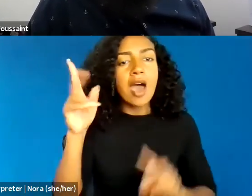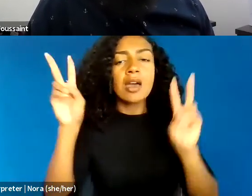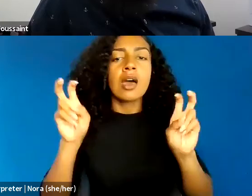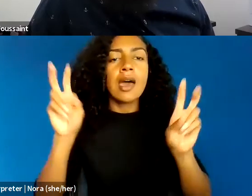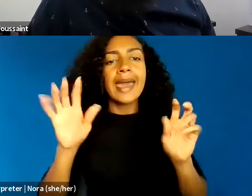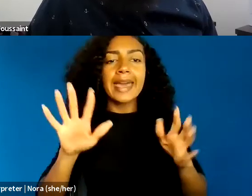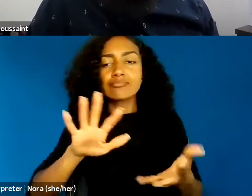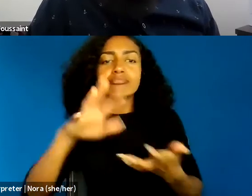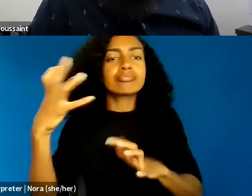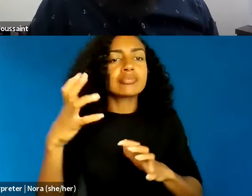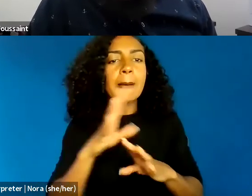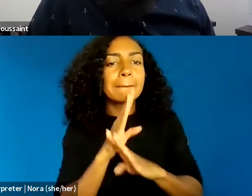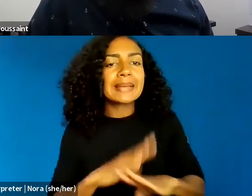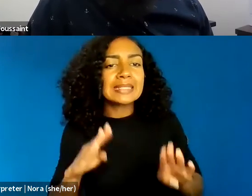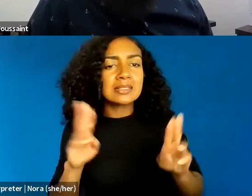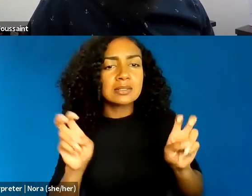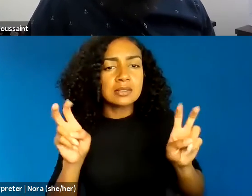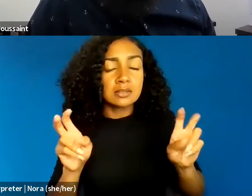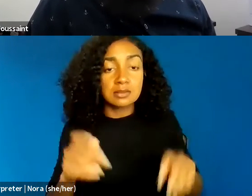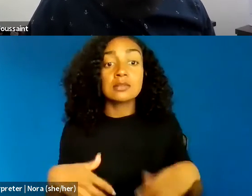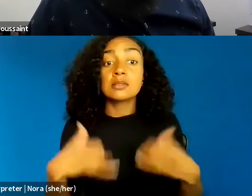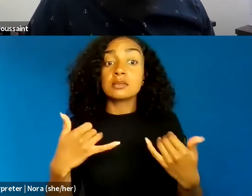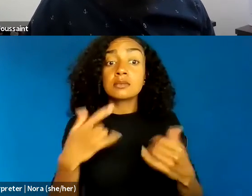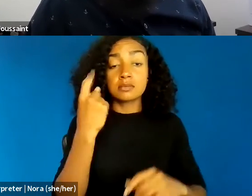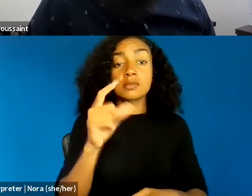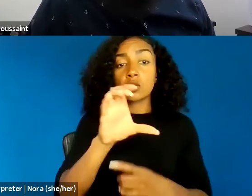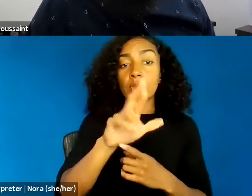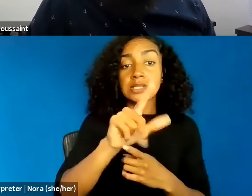both critical race theory and the Afrofuturist lens would urge us to question,